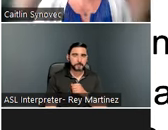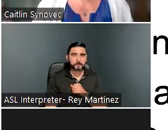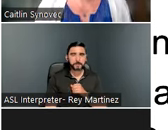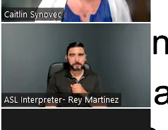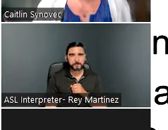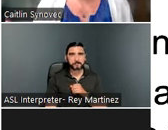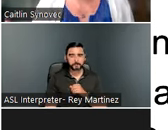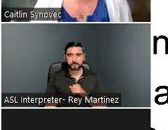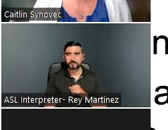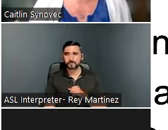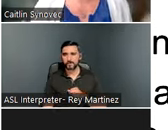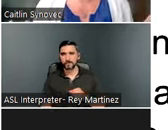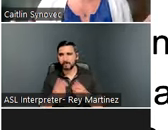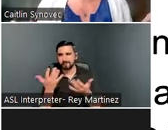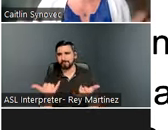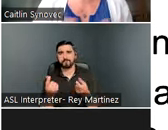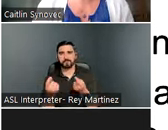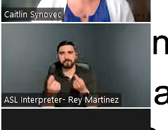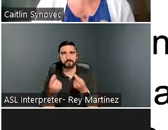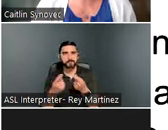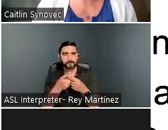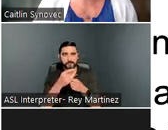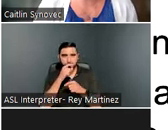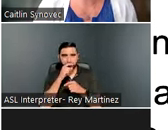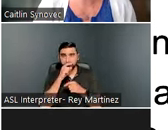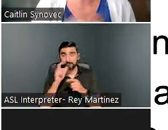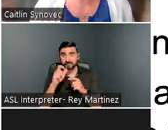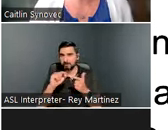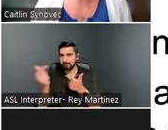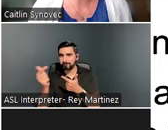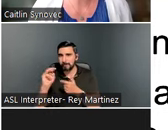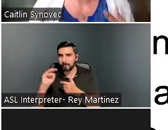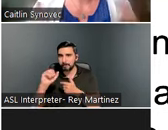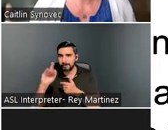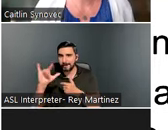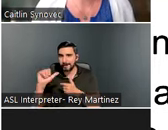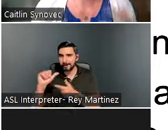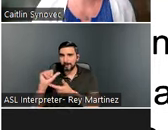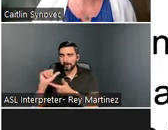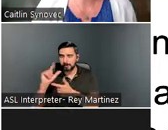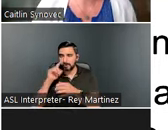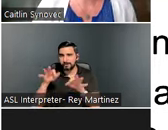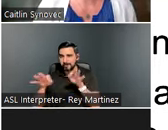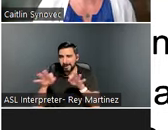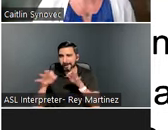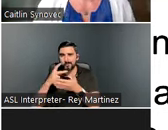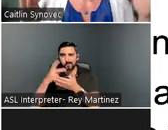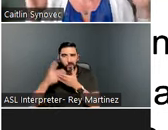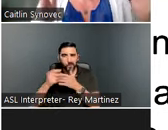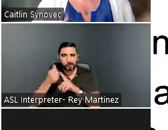So, what do we do about this? I have just a couple of minutes before I turn it over to Mikalia, who is going to do a great job of sharing about what these programs can be. But we